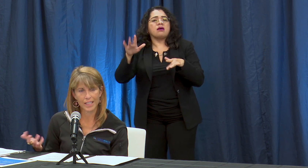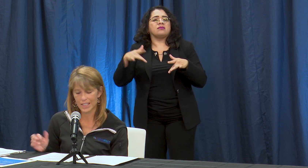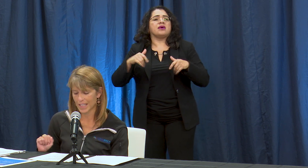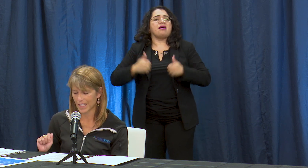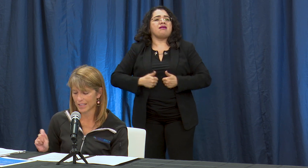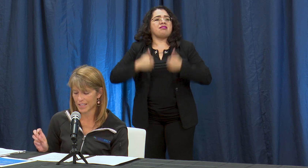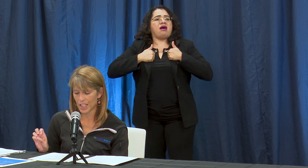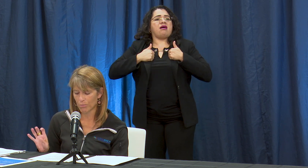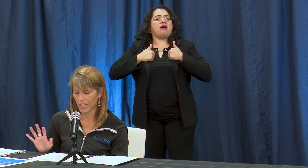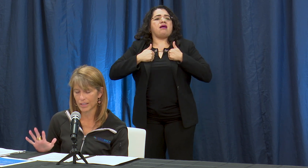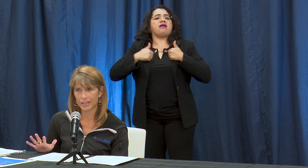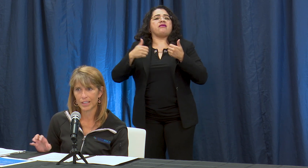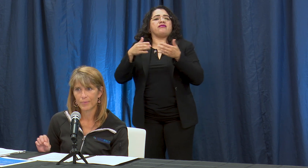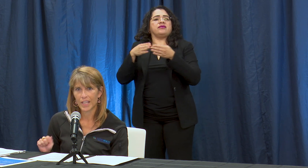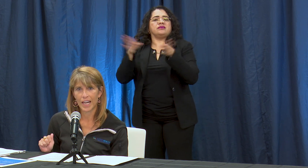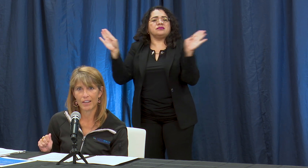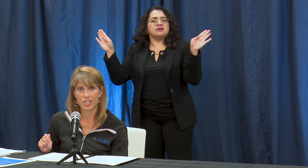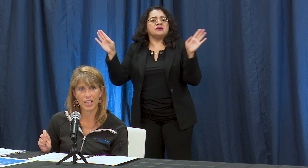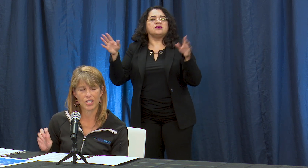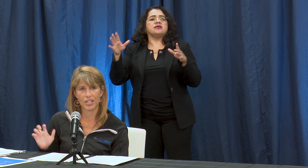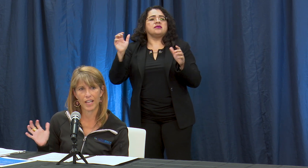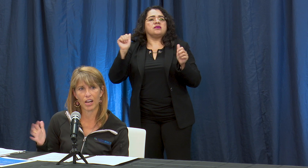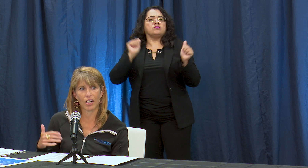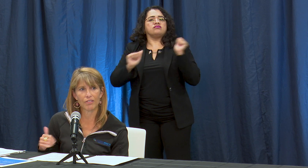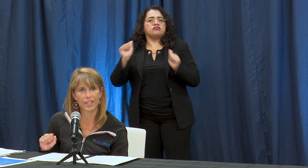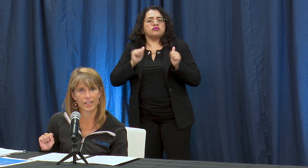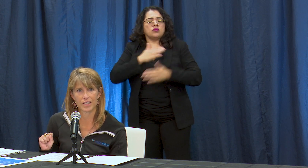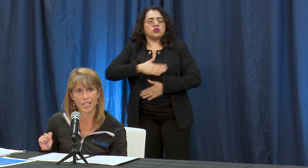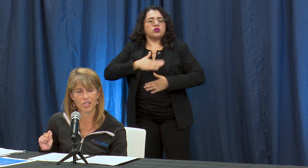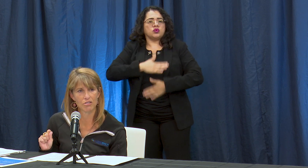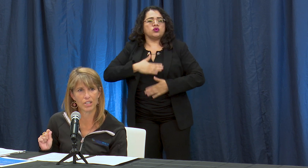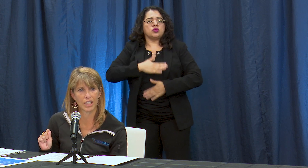kinds of things, theme parks, and higher education, they all fit into stage three